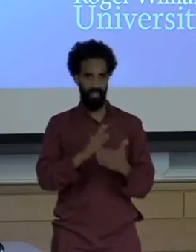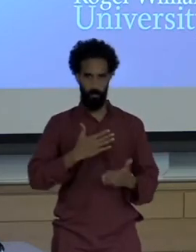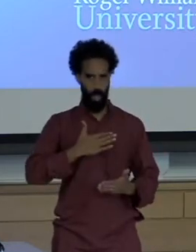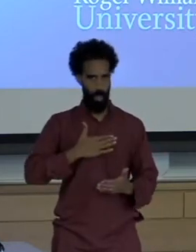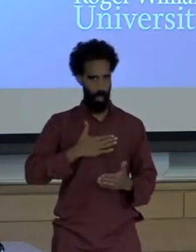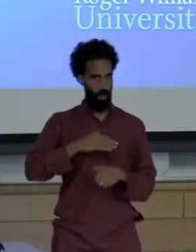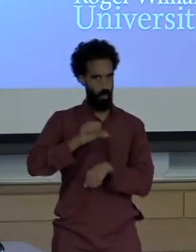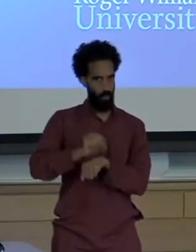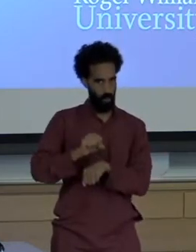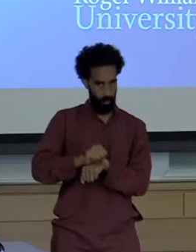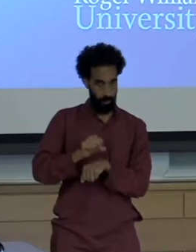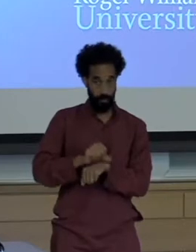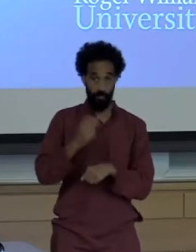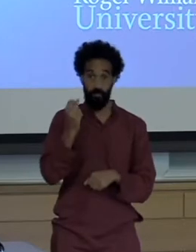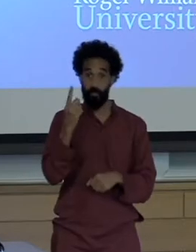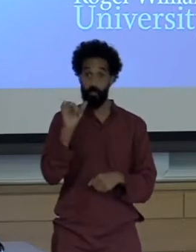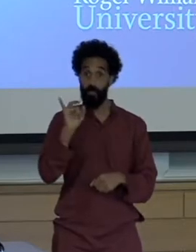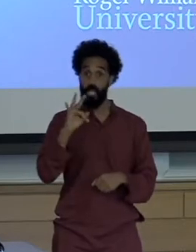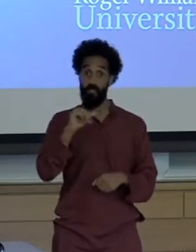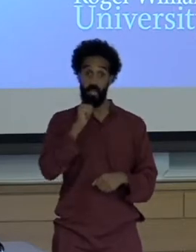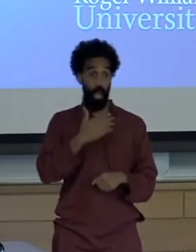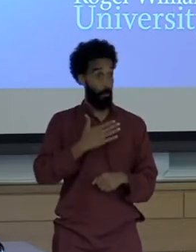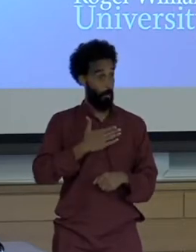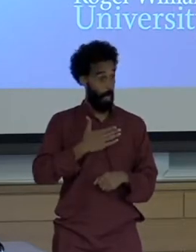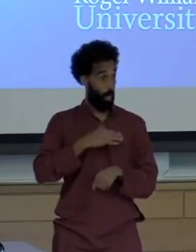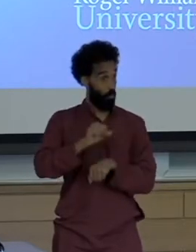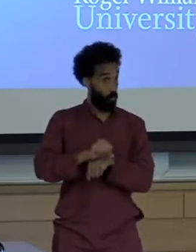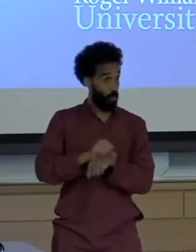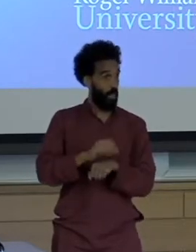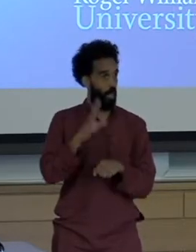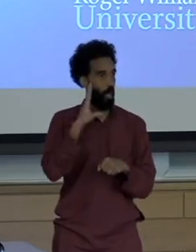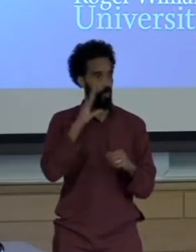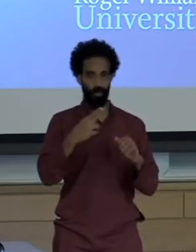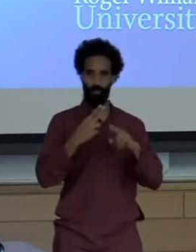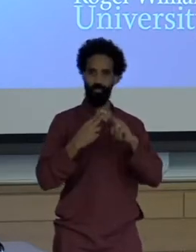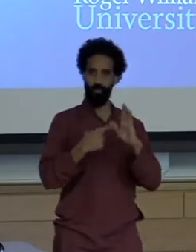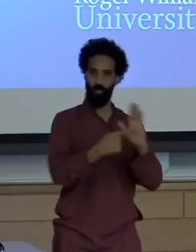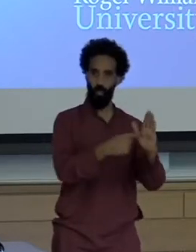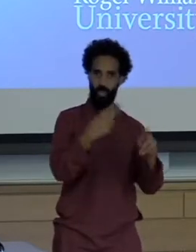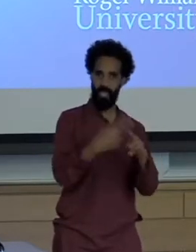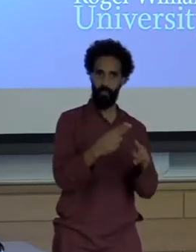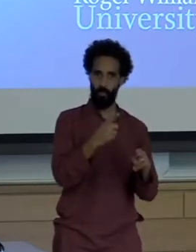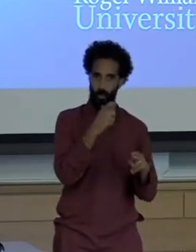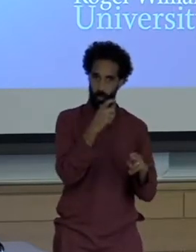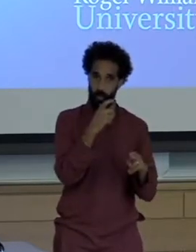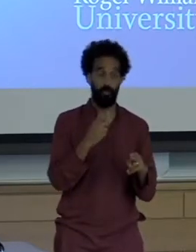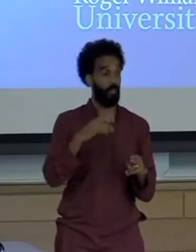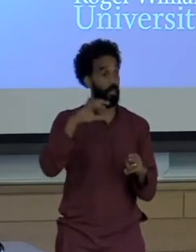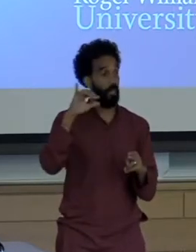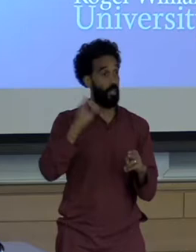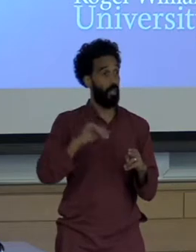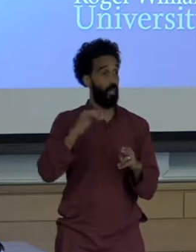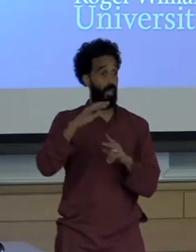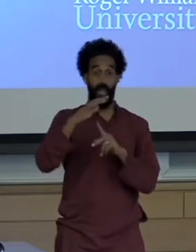They are not mine. They are credited the satellite images you're gonna see are generated by Google Maps and